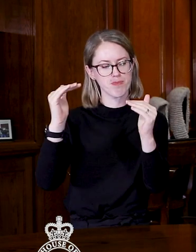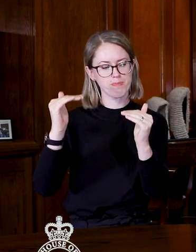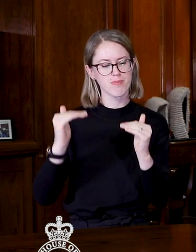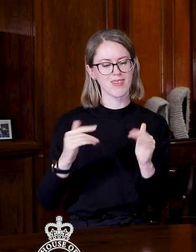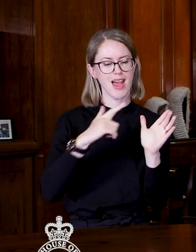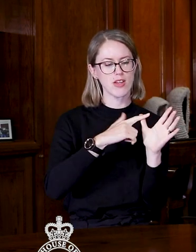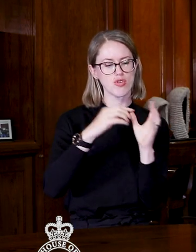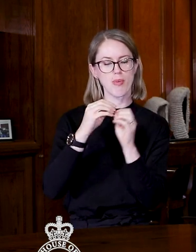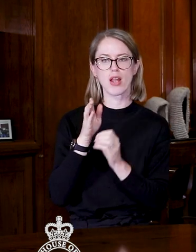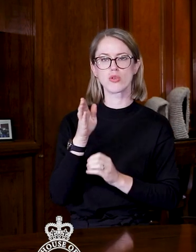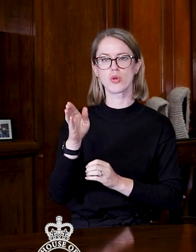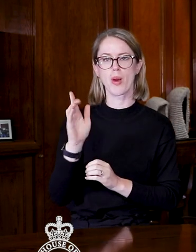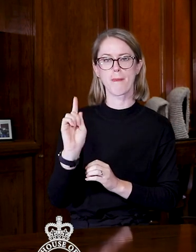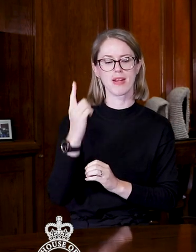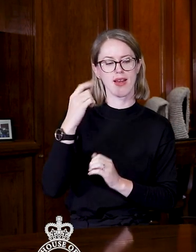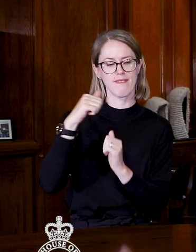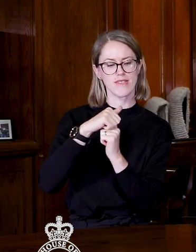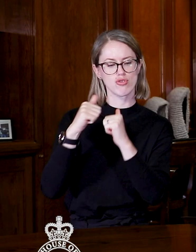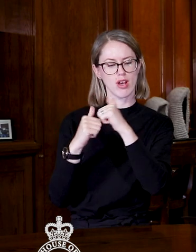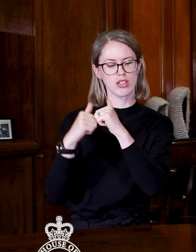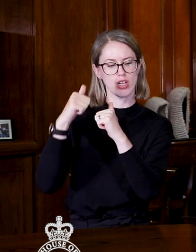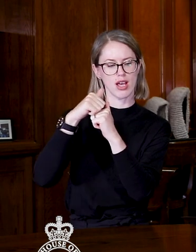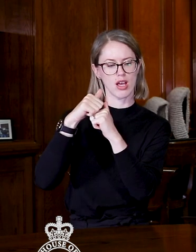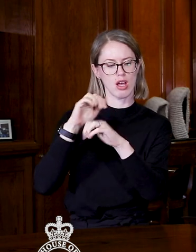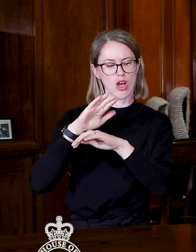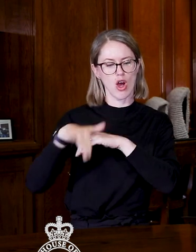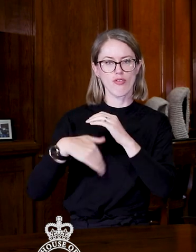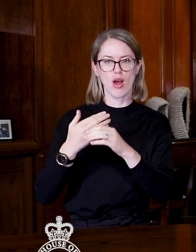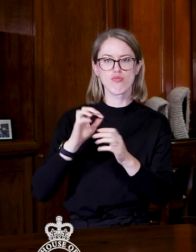Andrew Bayly to the Minister for Infrastructure about shovel ready projects.